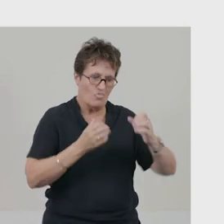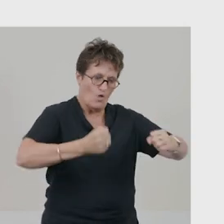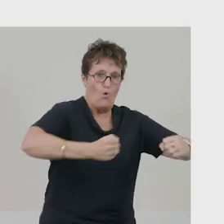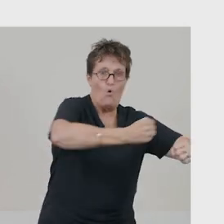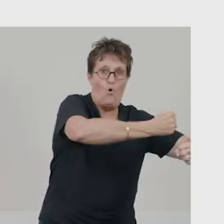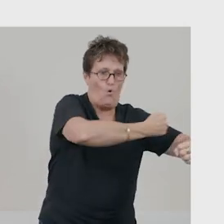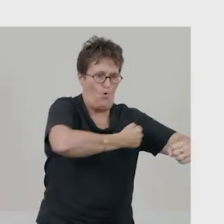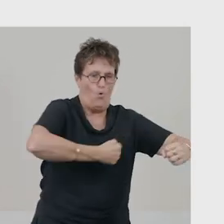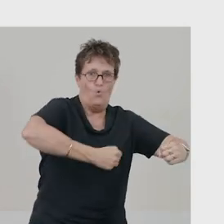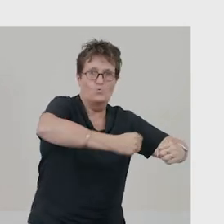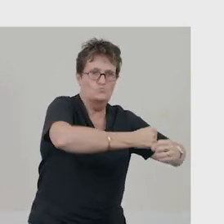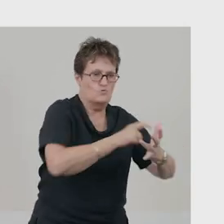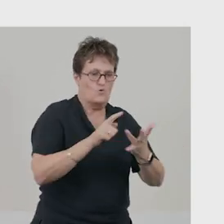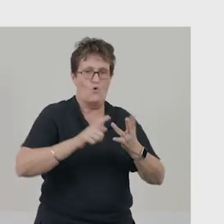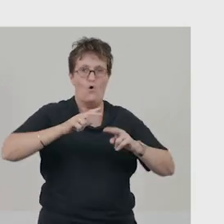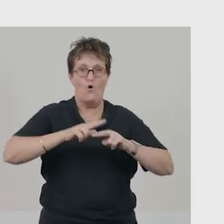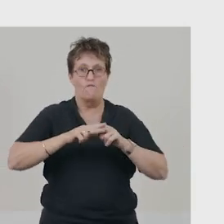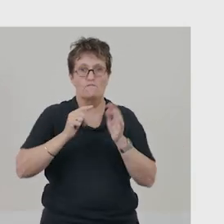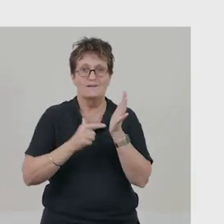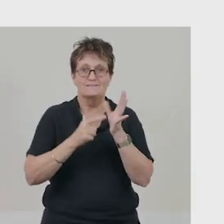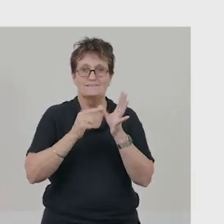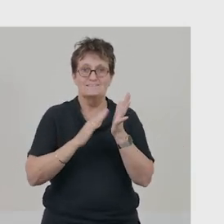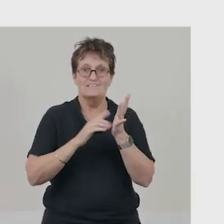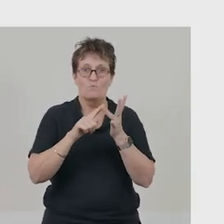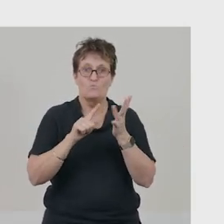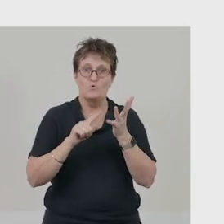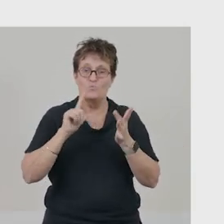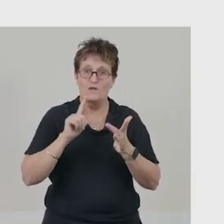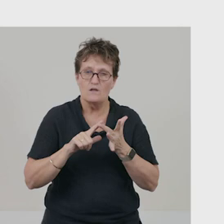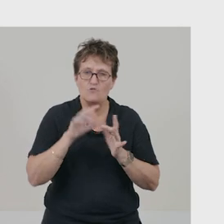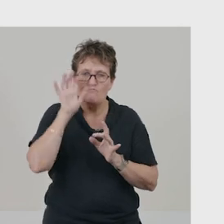It tells the legend of a magical cauldron, buried deep in an enchanted forest.